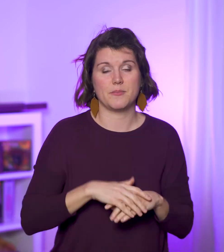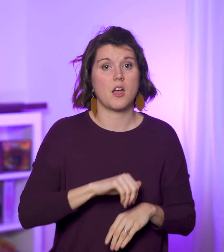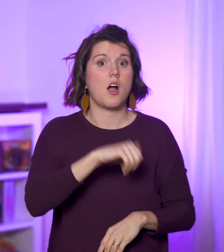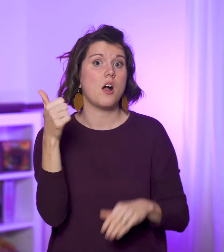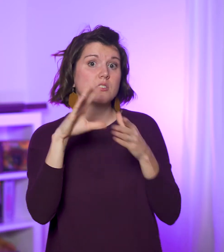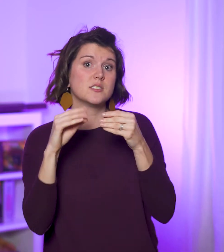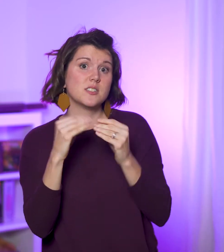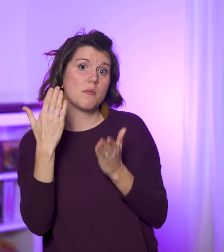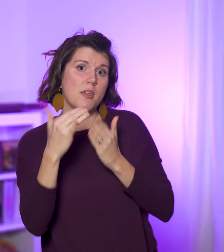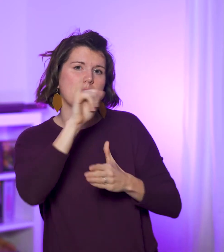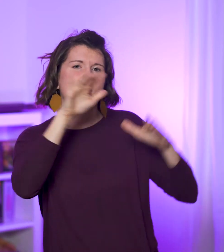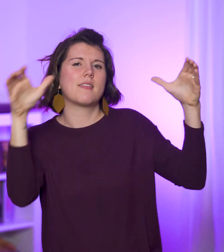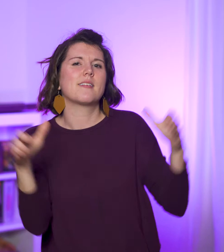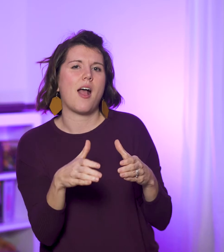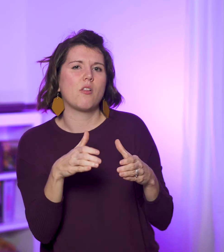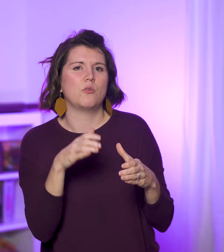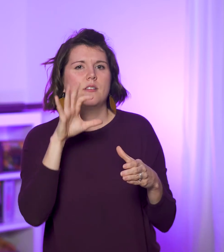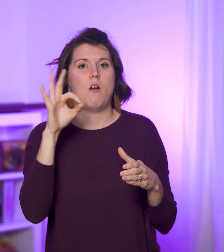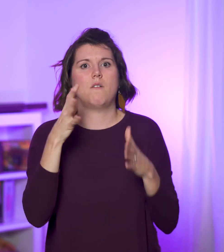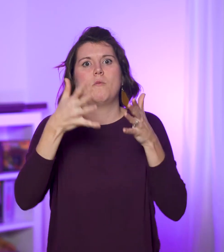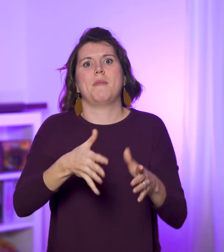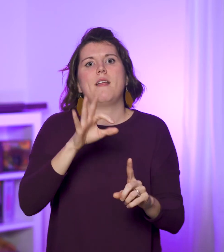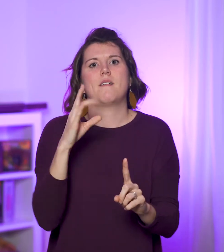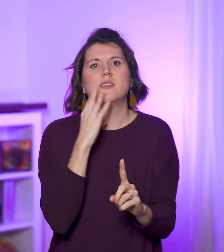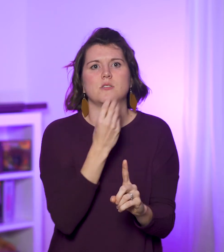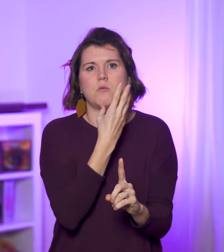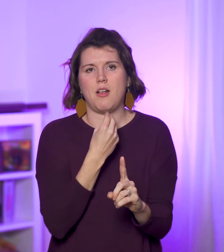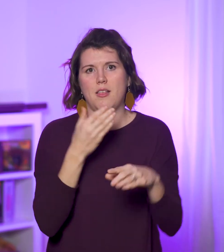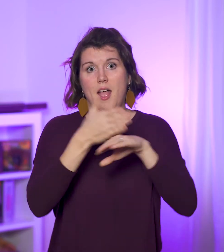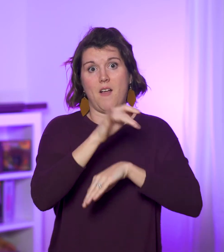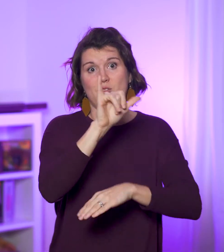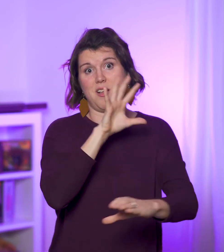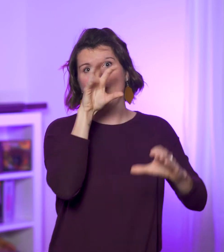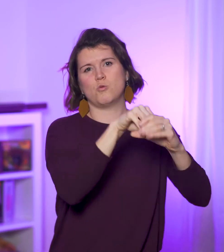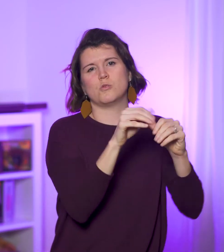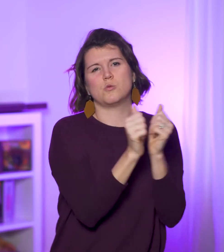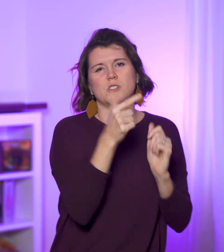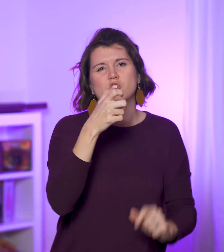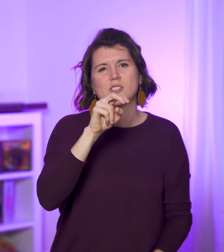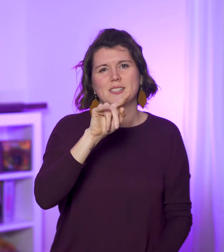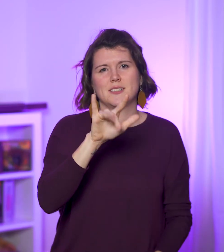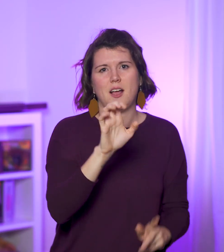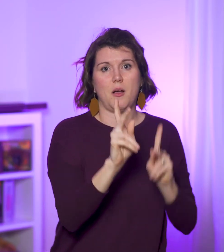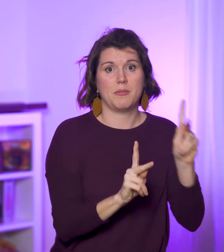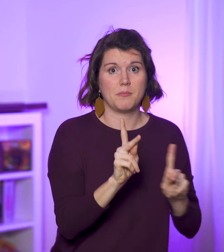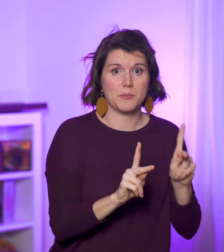Others say it’s the gathering of the remnant of Israel after the inclusion of the Gentiles.